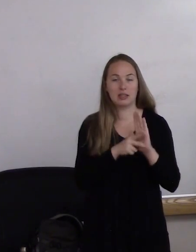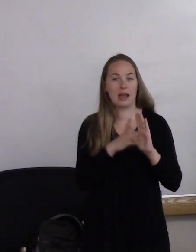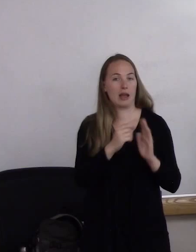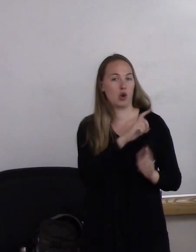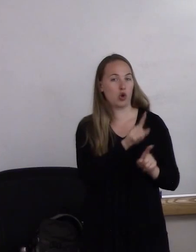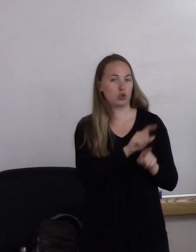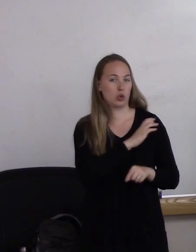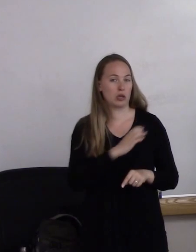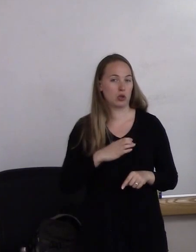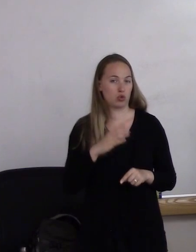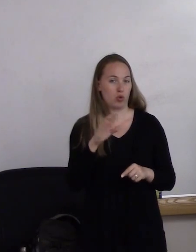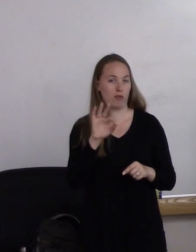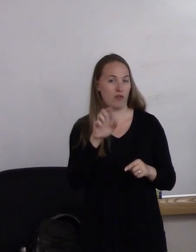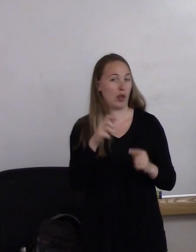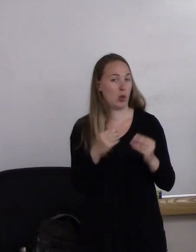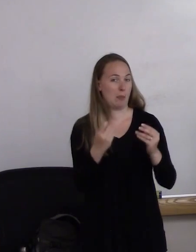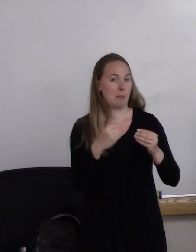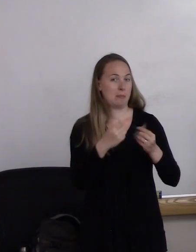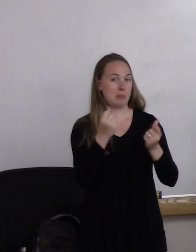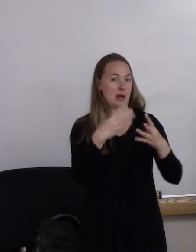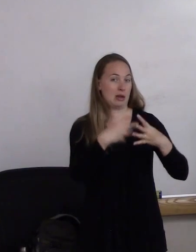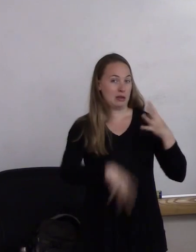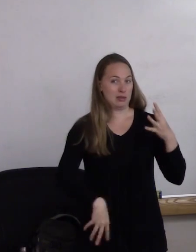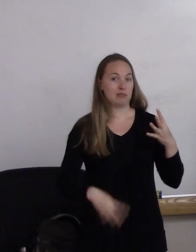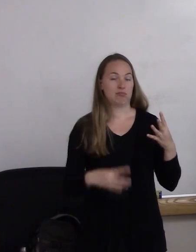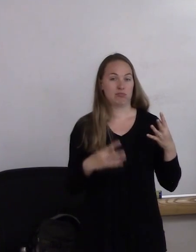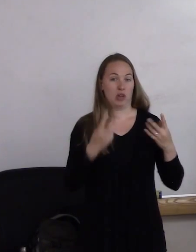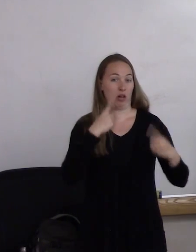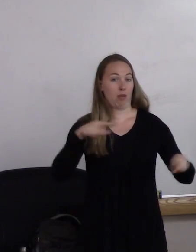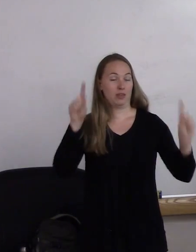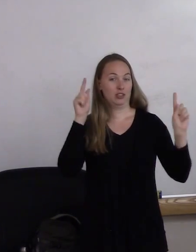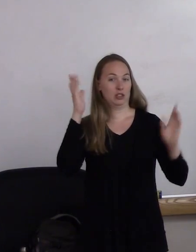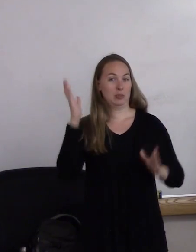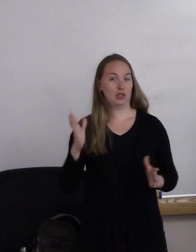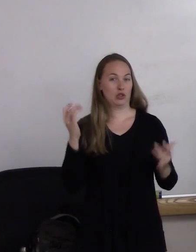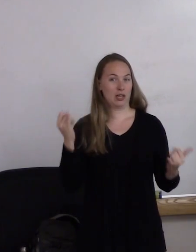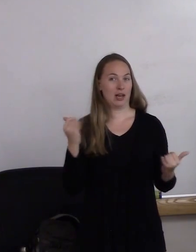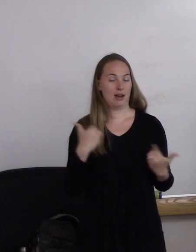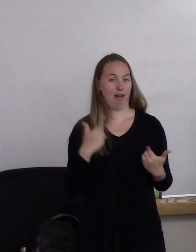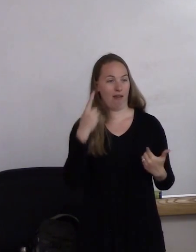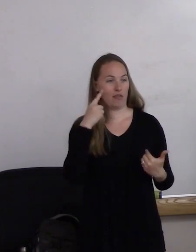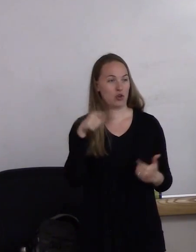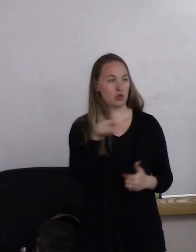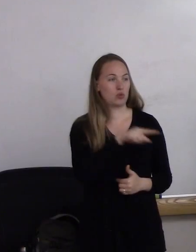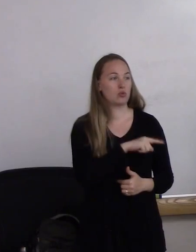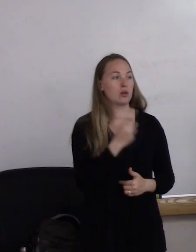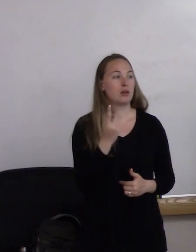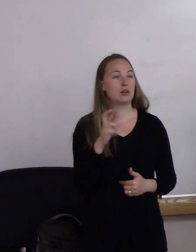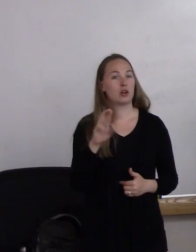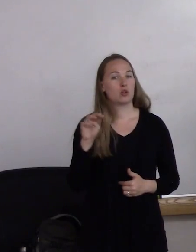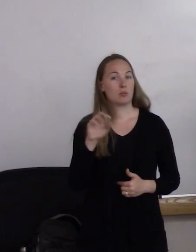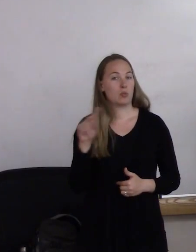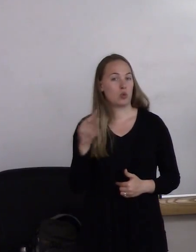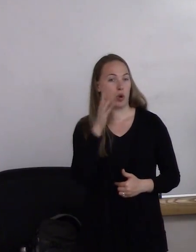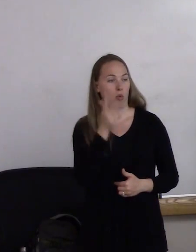So, well, very accomplished speaker today that we have for you. Dr. Moone, I'll turn it over to you. Thank you. - Thank you.